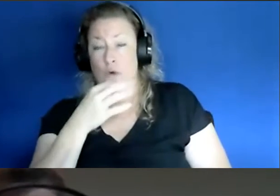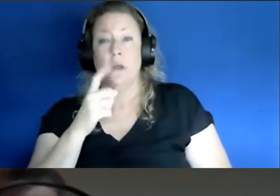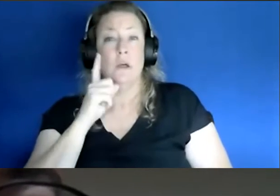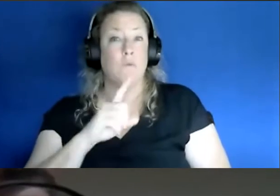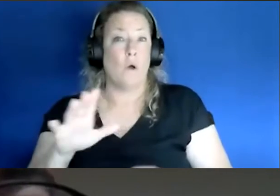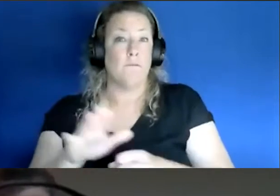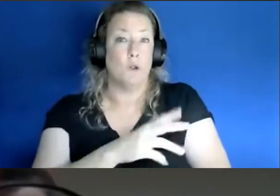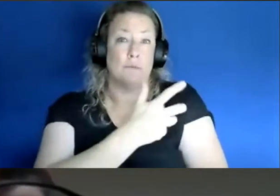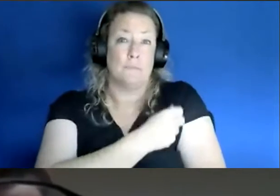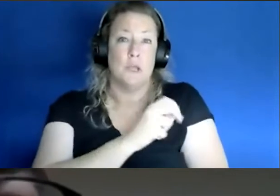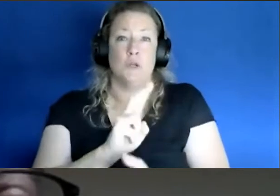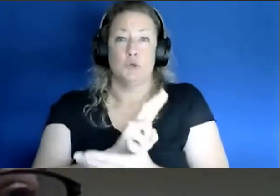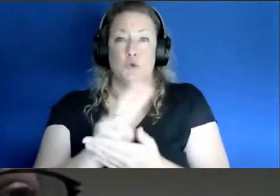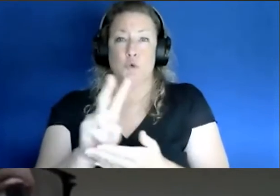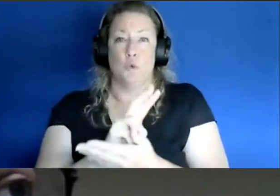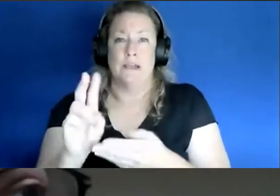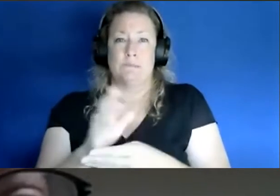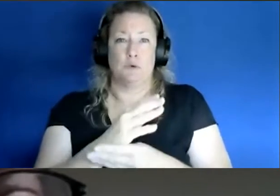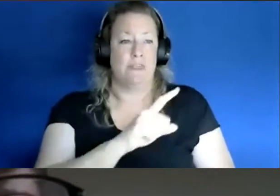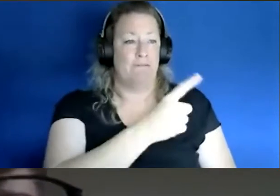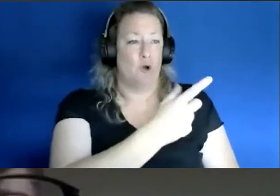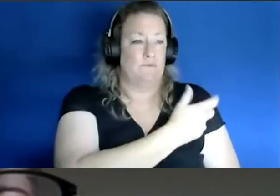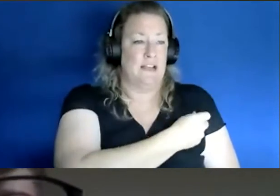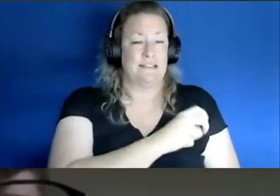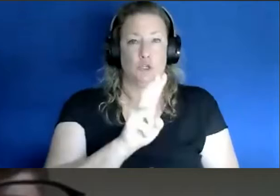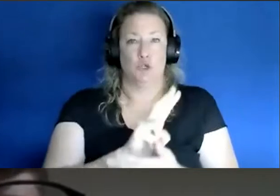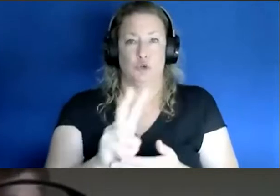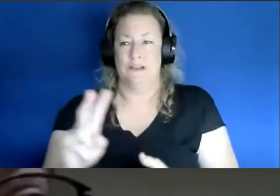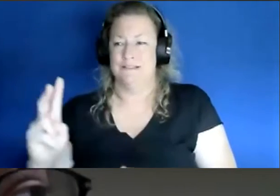it's two weeks after your second dose. So even if someone is vaccinated today, you know, it's